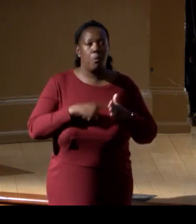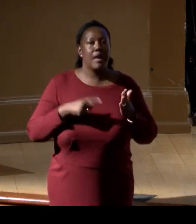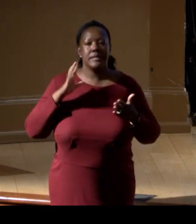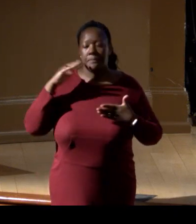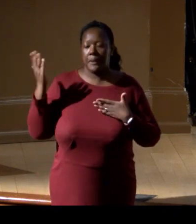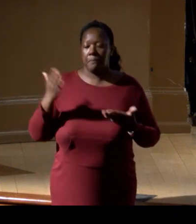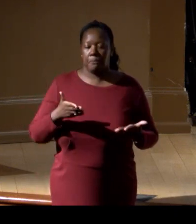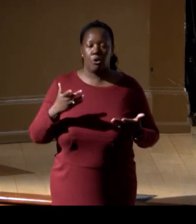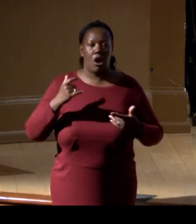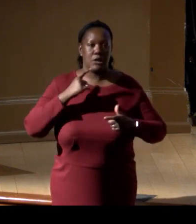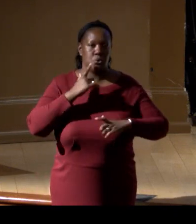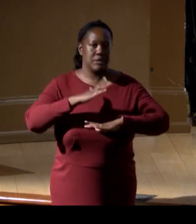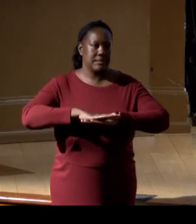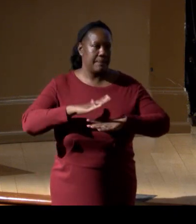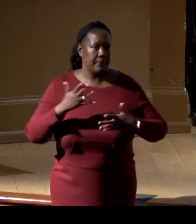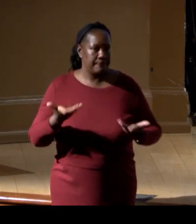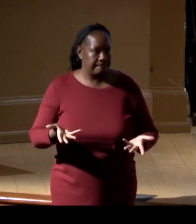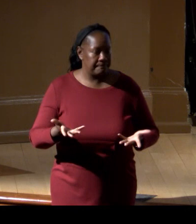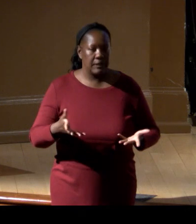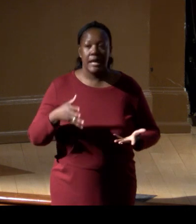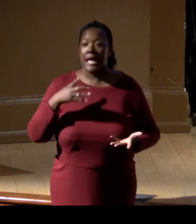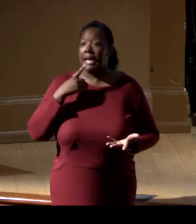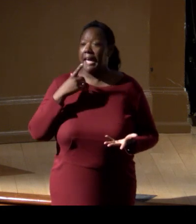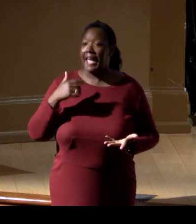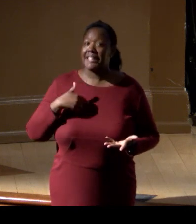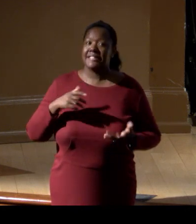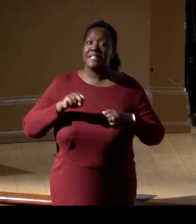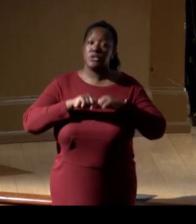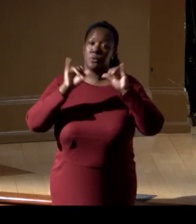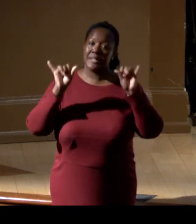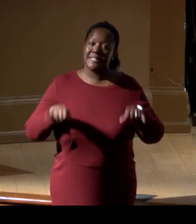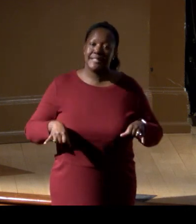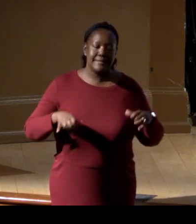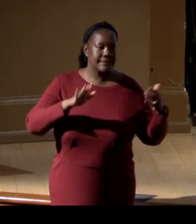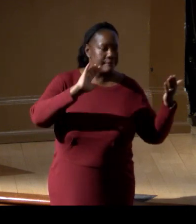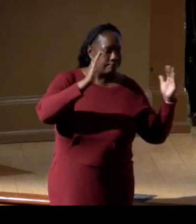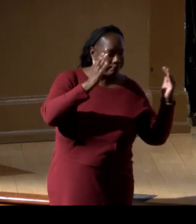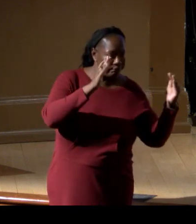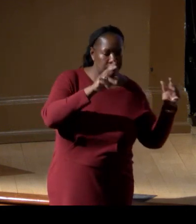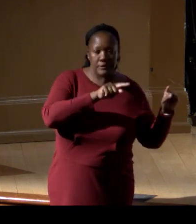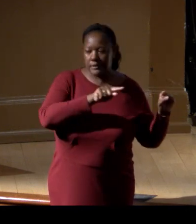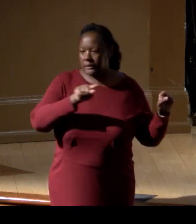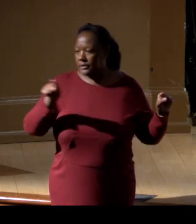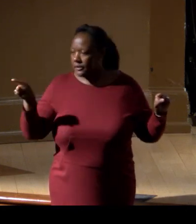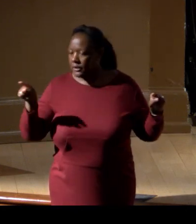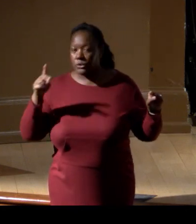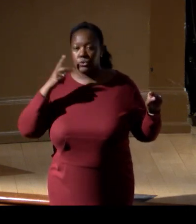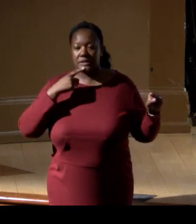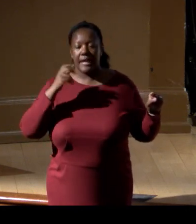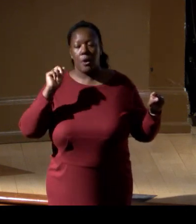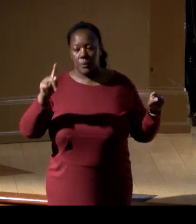And then do essentially a systems mapping across the partnerships to say, you know, for industry, right,